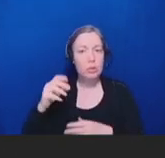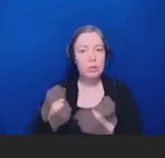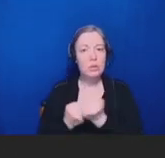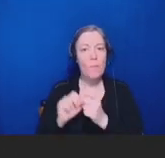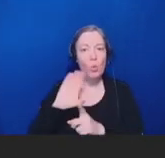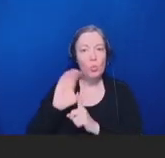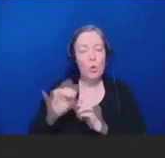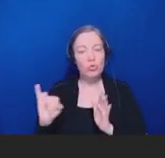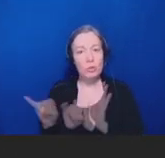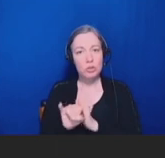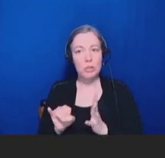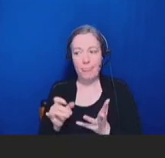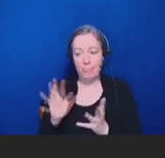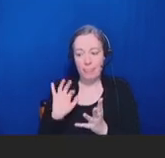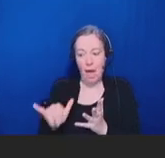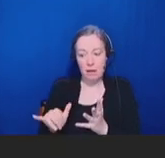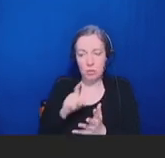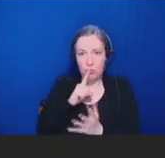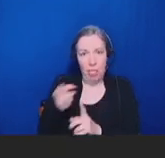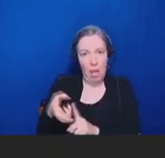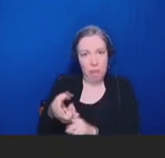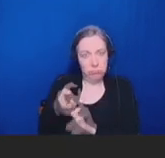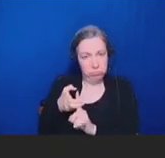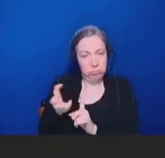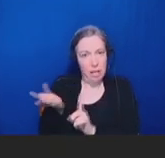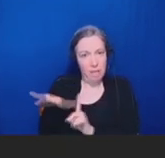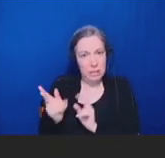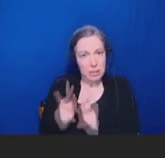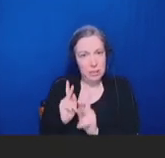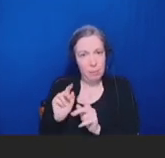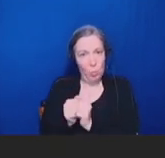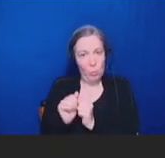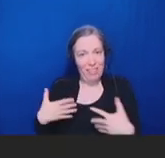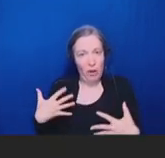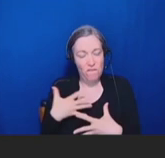deepest fears. So, what are we doing at the FDA to deal with